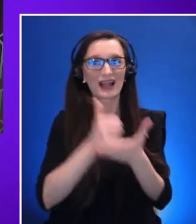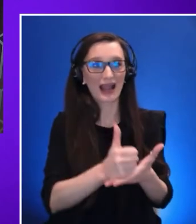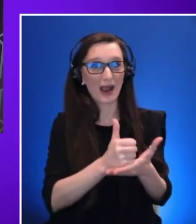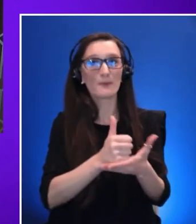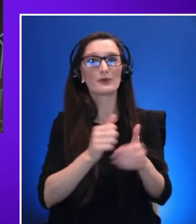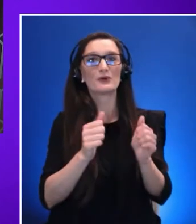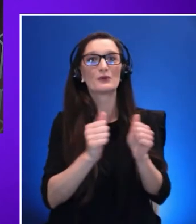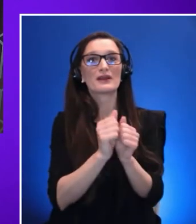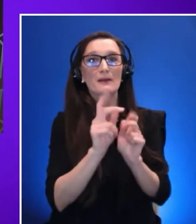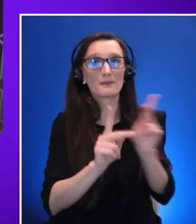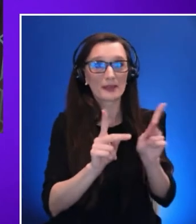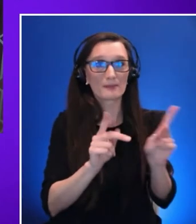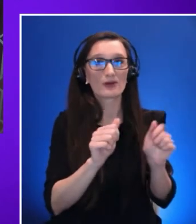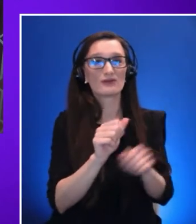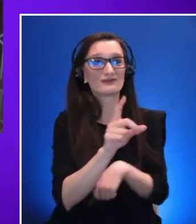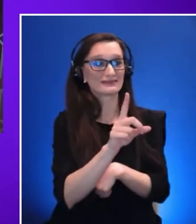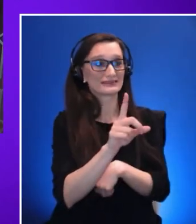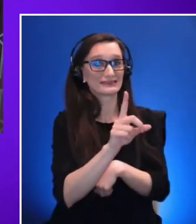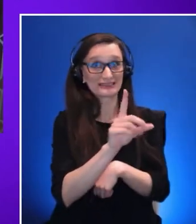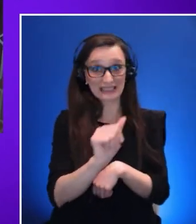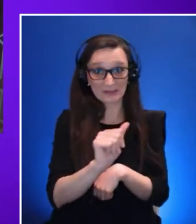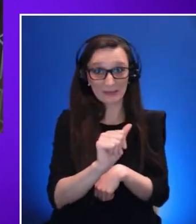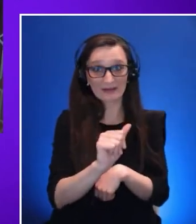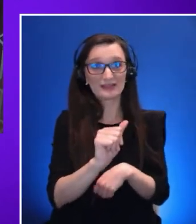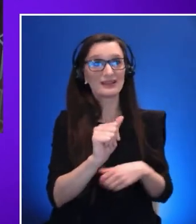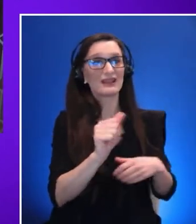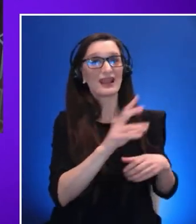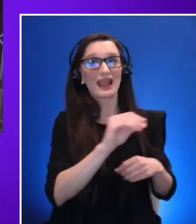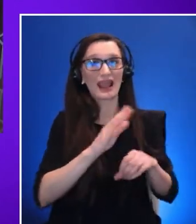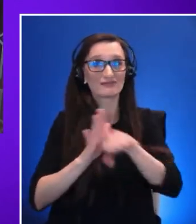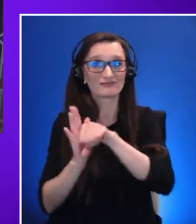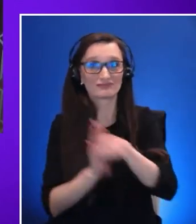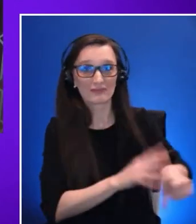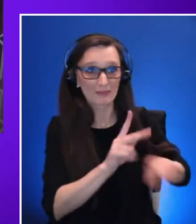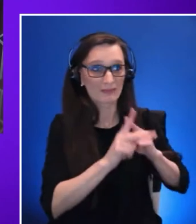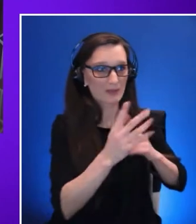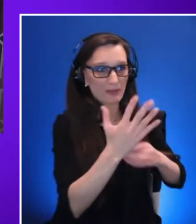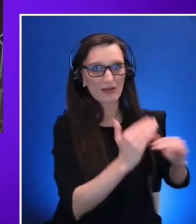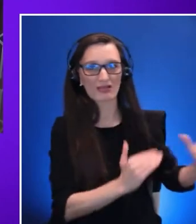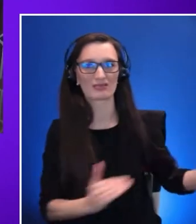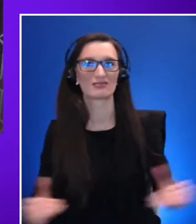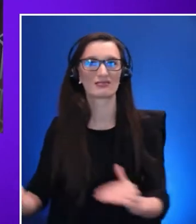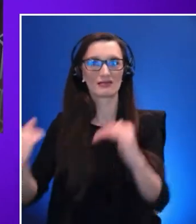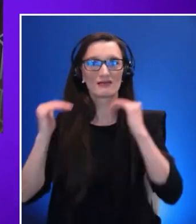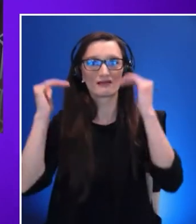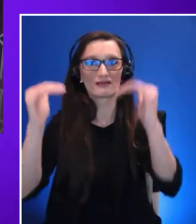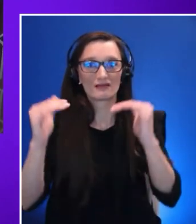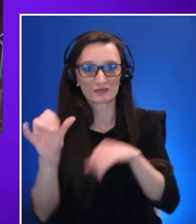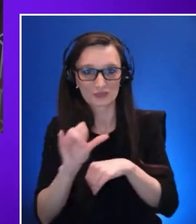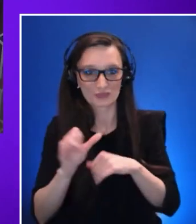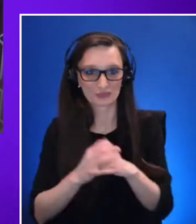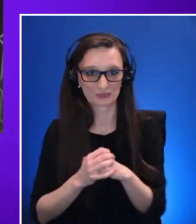and she's not alone Lisa is one of 75 of people with disabilities who expect that technology will